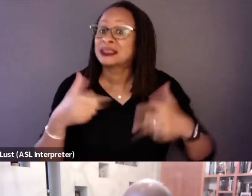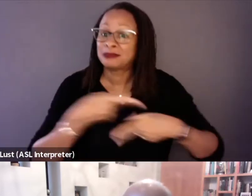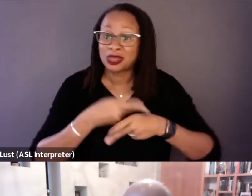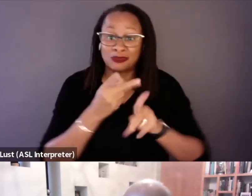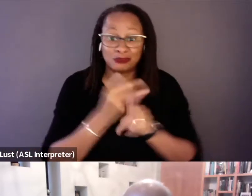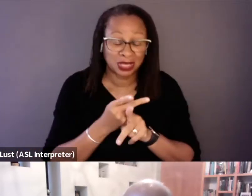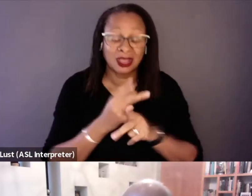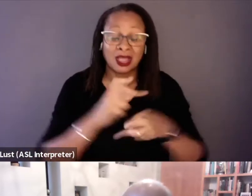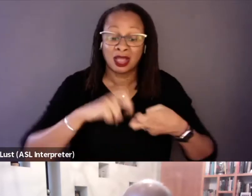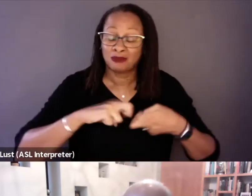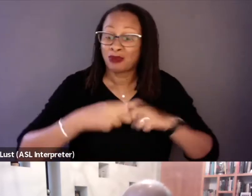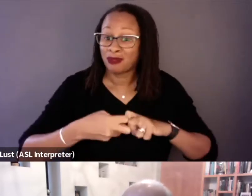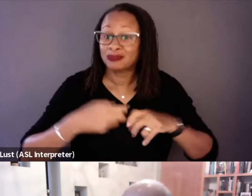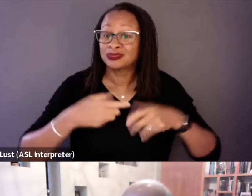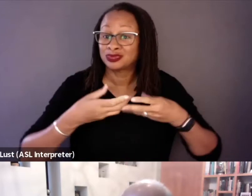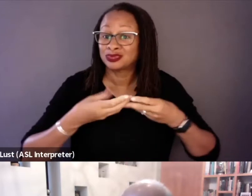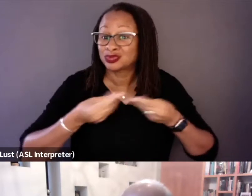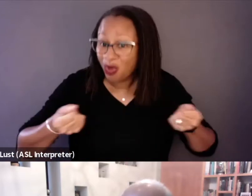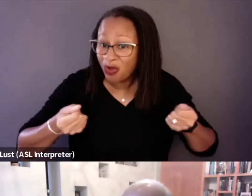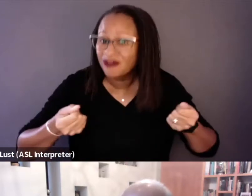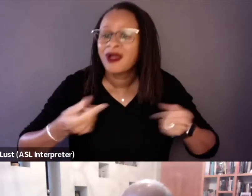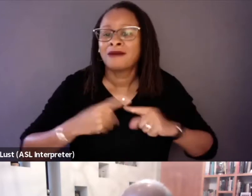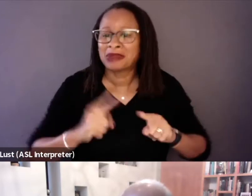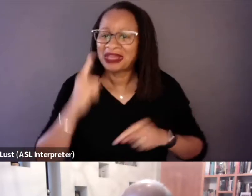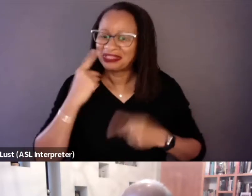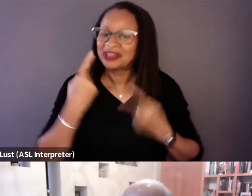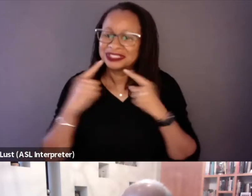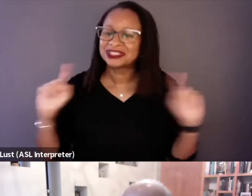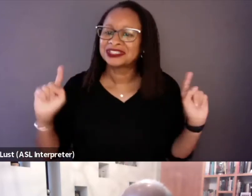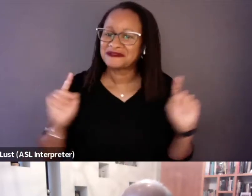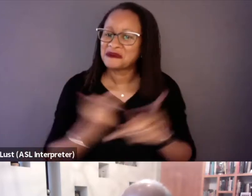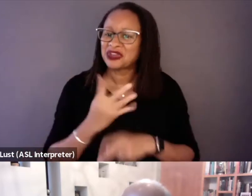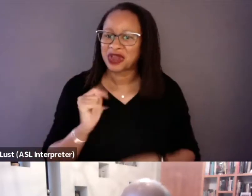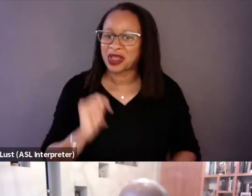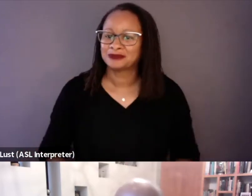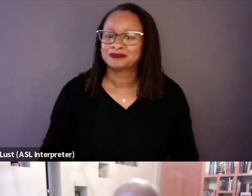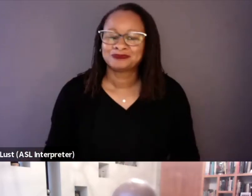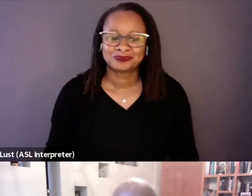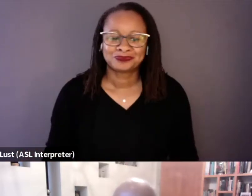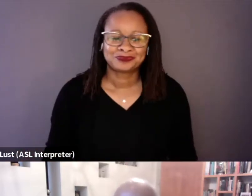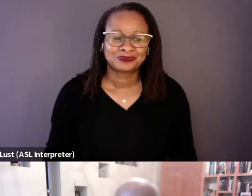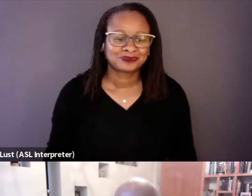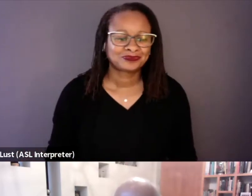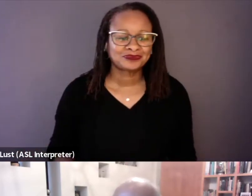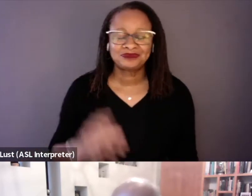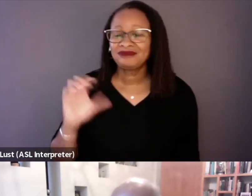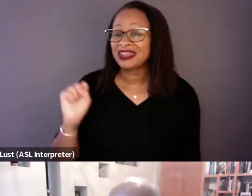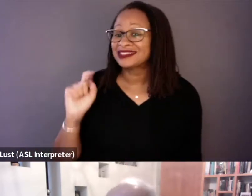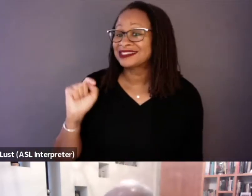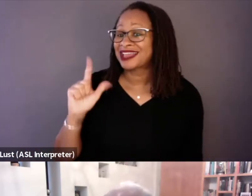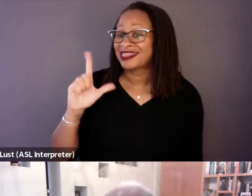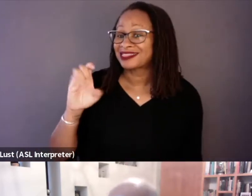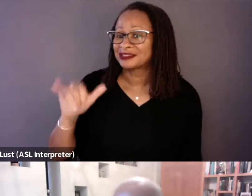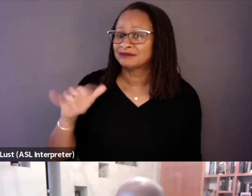but I think we succeeded in figuring it out. Yeah, I just want to add, when Traci talks about